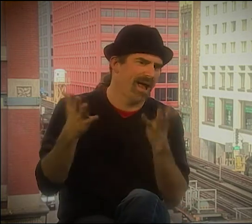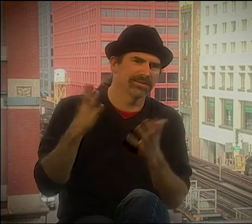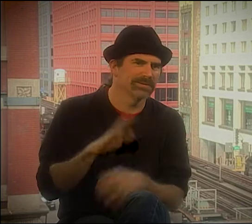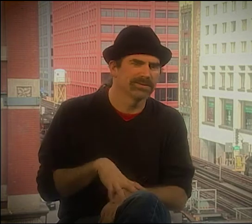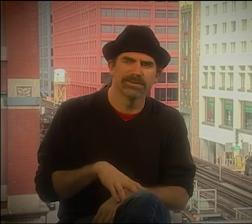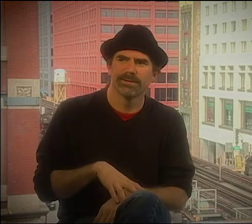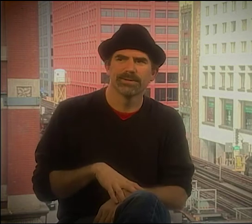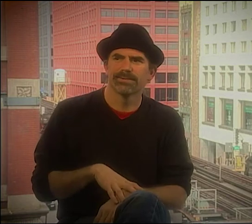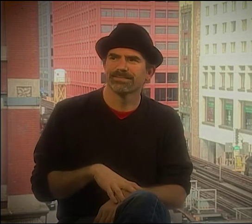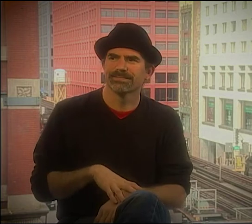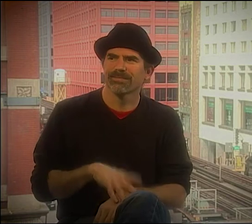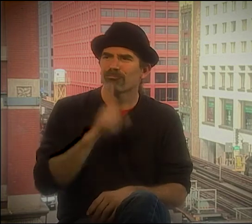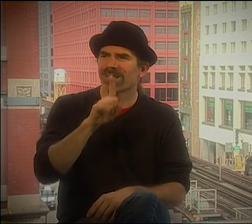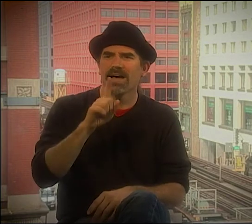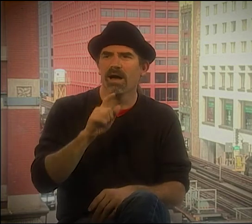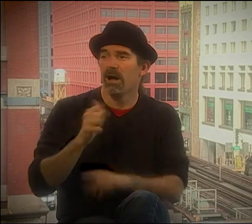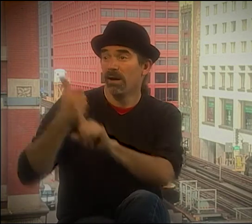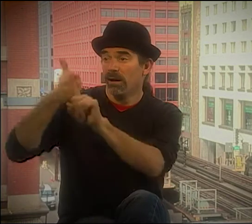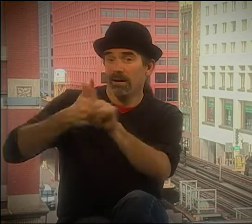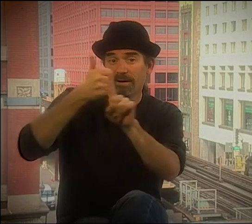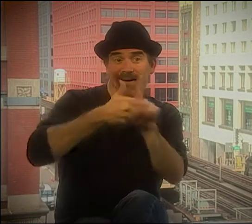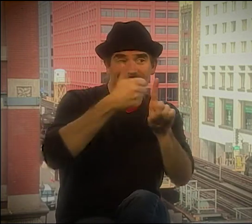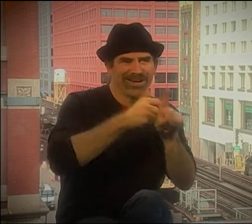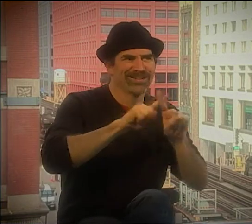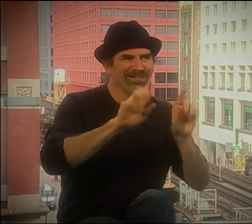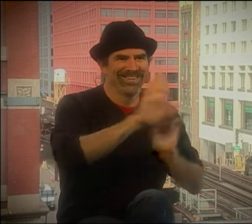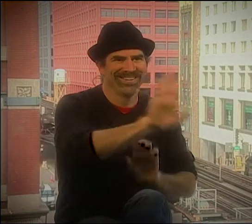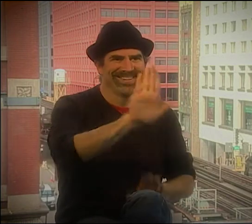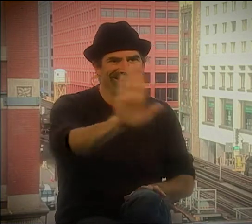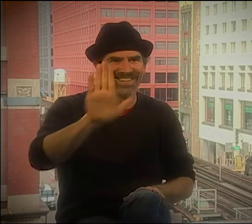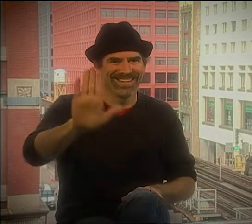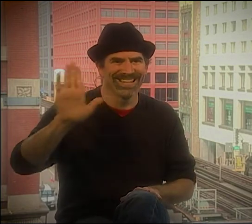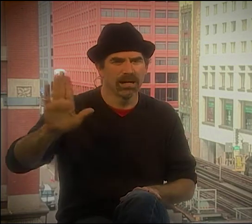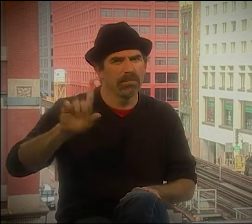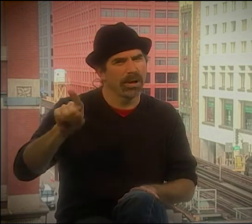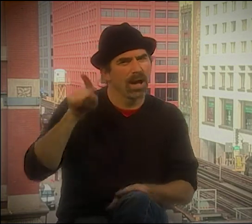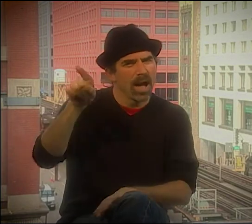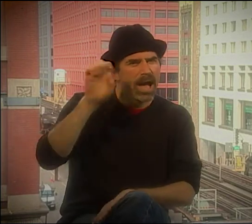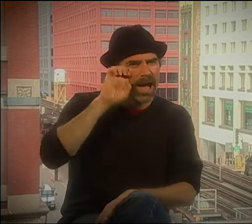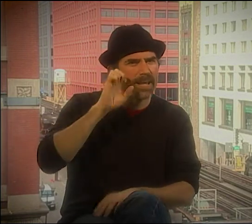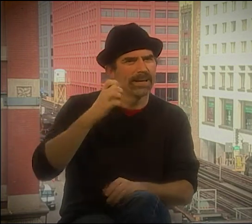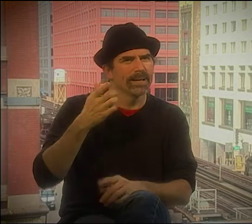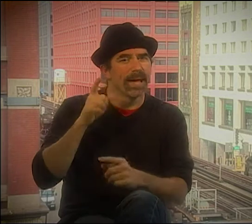INCREDIBLY PROFOUND. BECAUSE I HAVE EXPERIENCE WITH THAT, AND I'VE SEEN IT NOW.